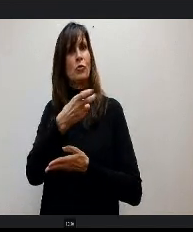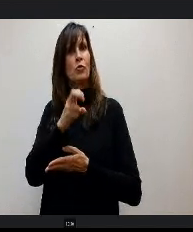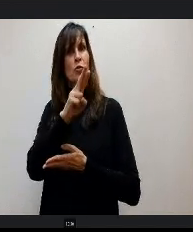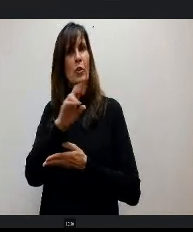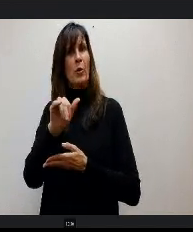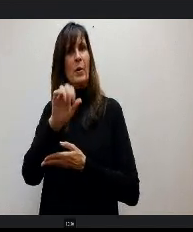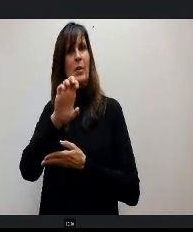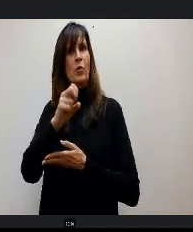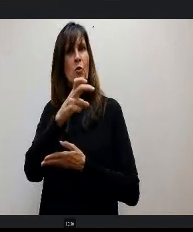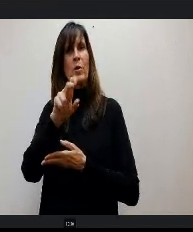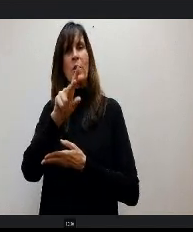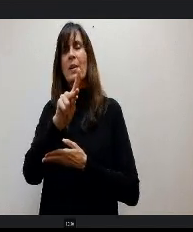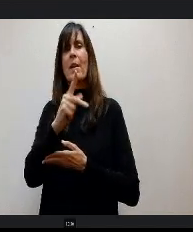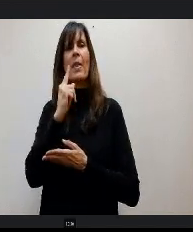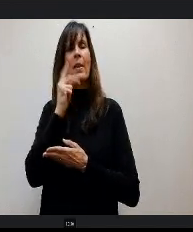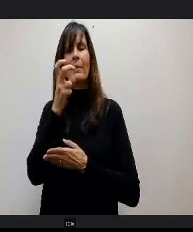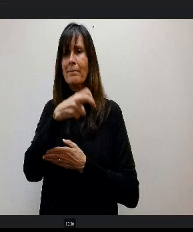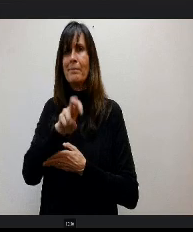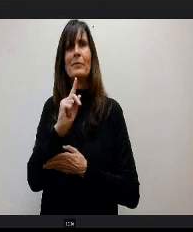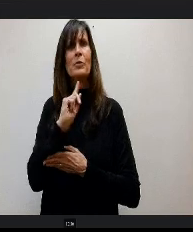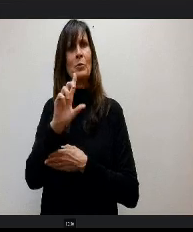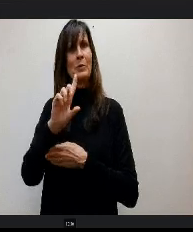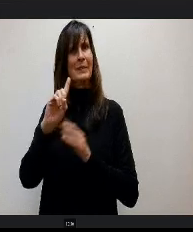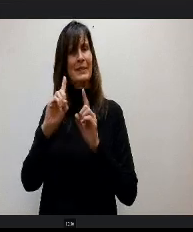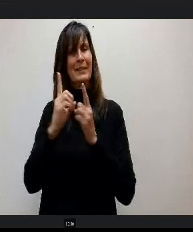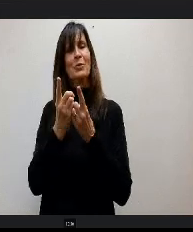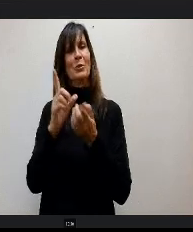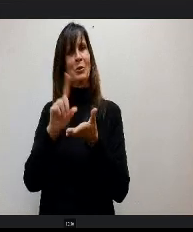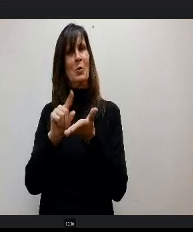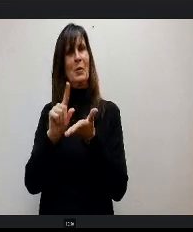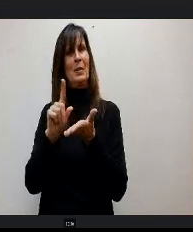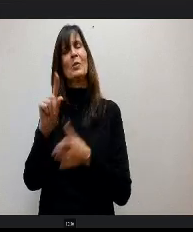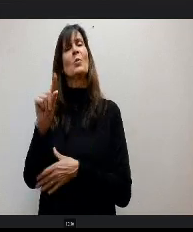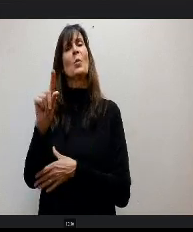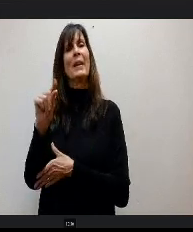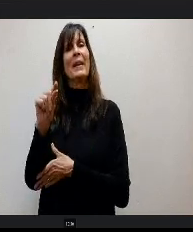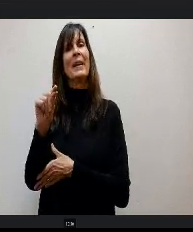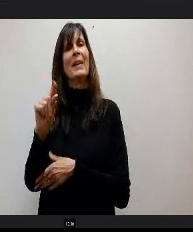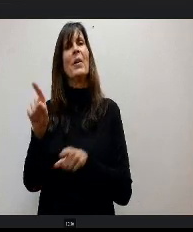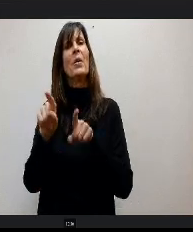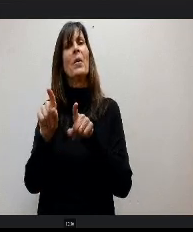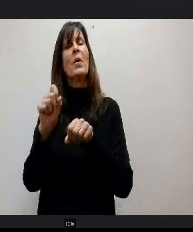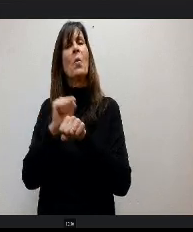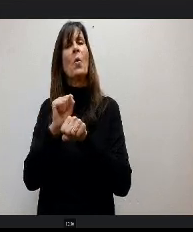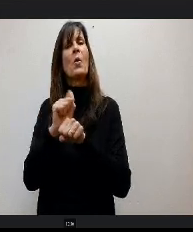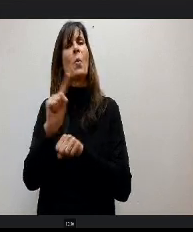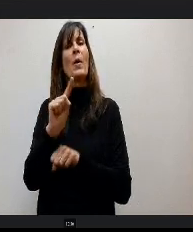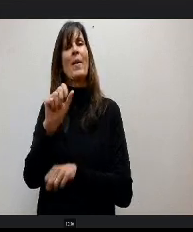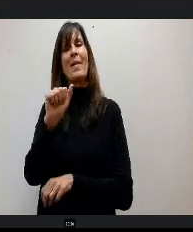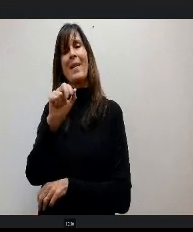D20. And she came down to D20 and worked at Antelope Trails as 1/5 fifth grade teacher, worked at Woodman Roberts as an assistant